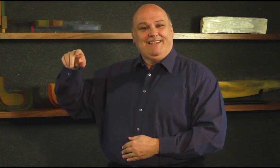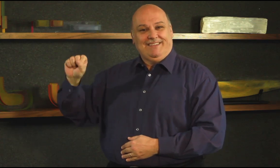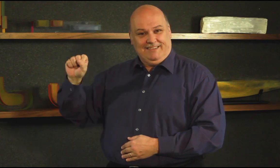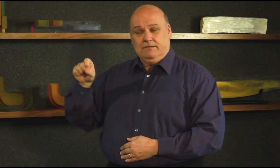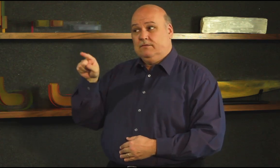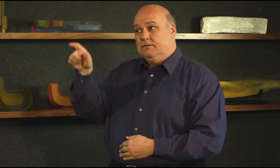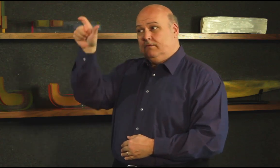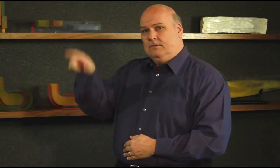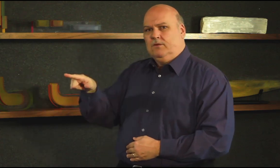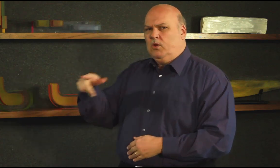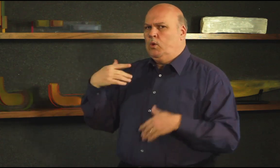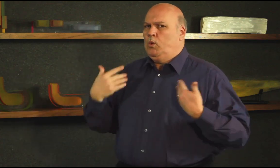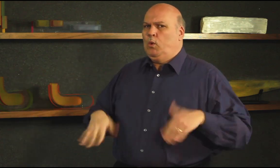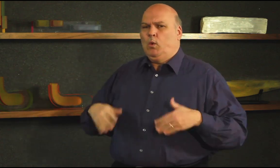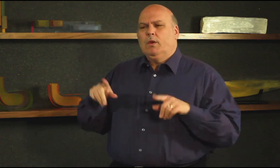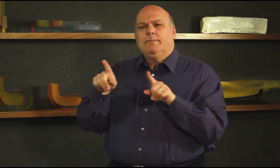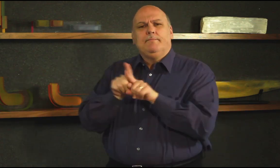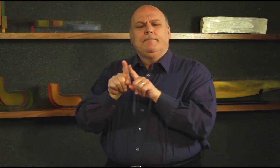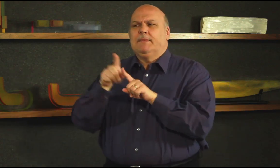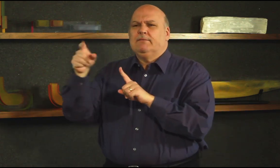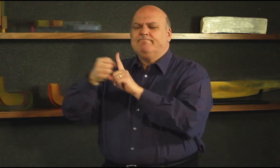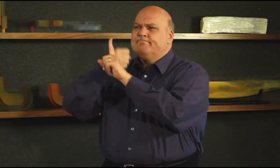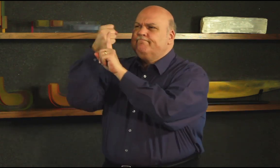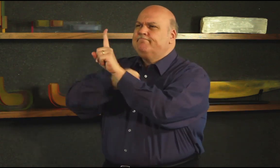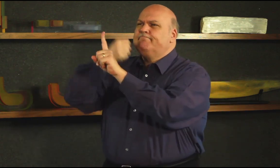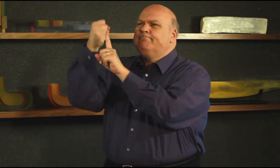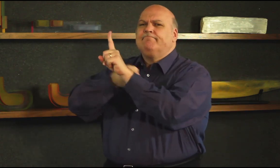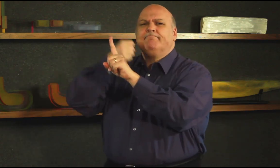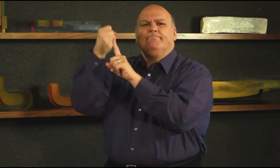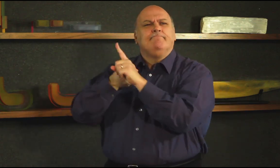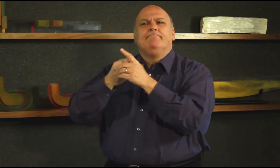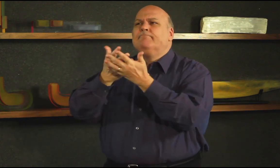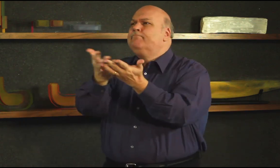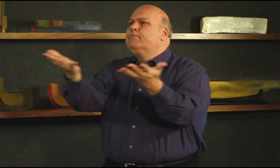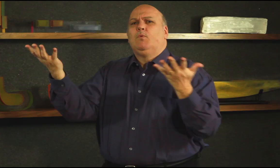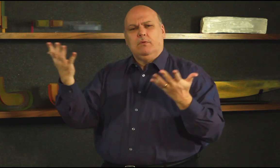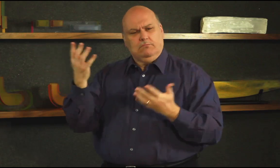different Deaf cultural activities at different levels for